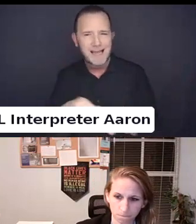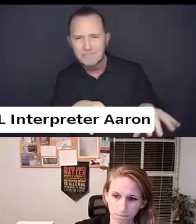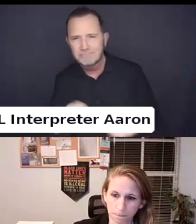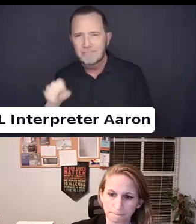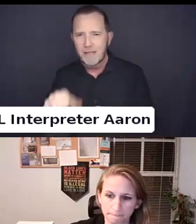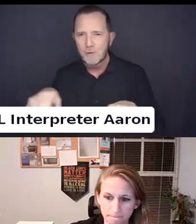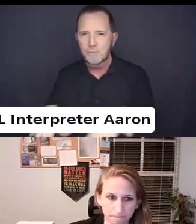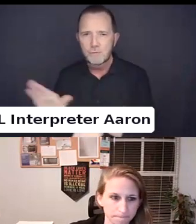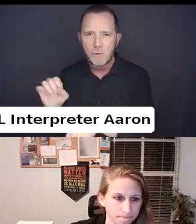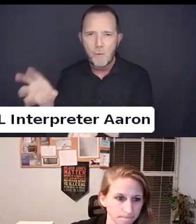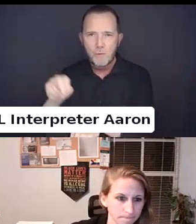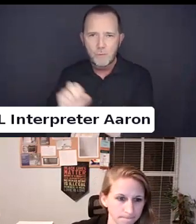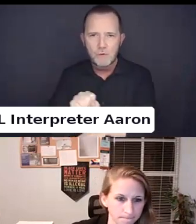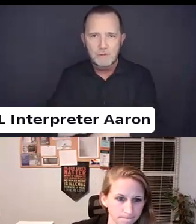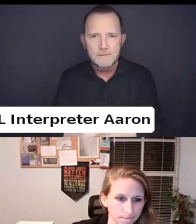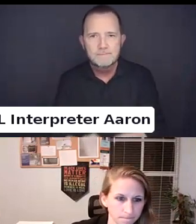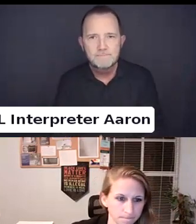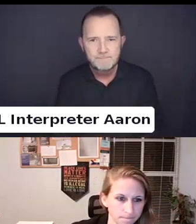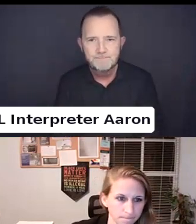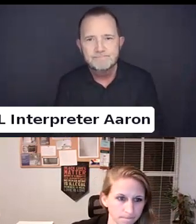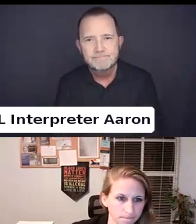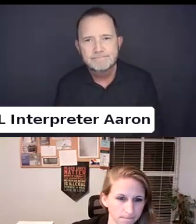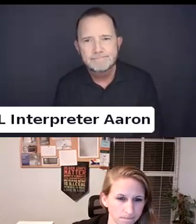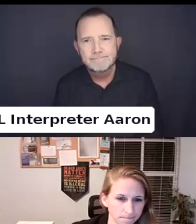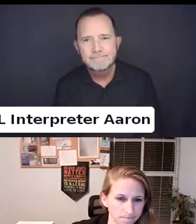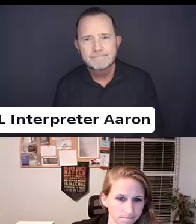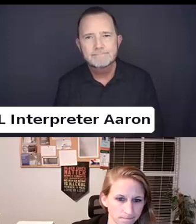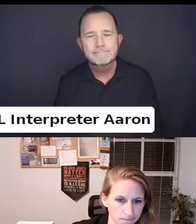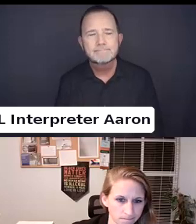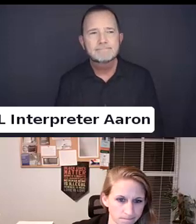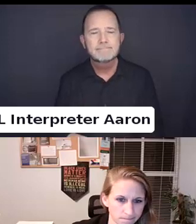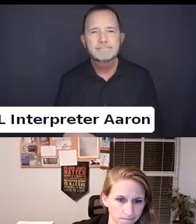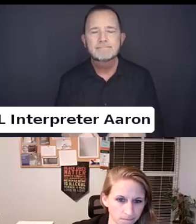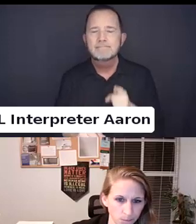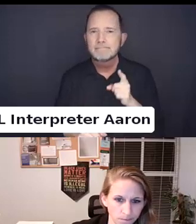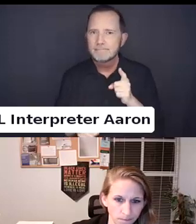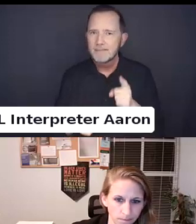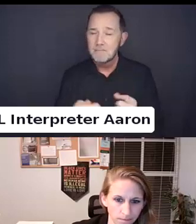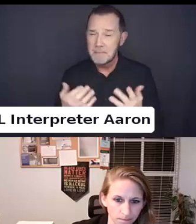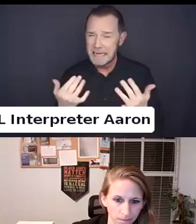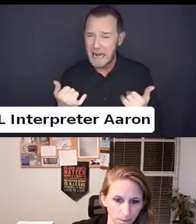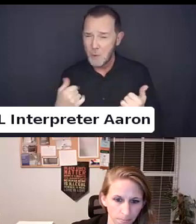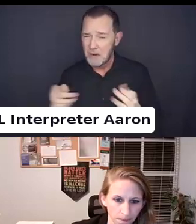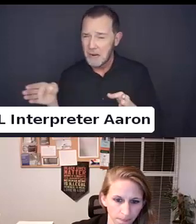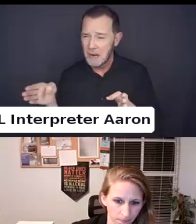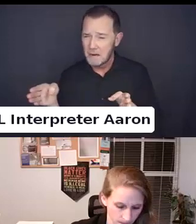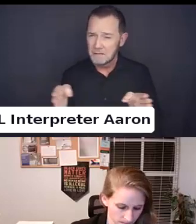In case there is a fake ability to shift the conversation a bit to talk about policy because